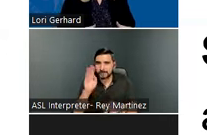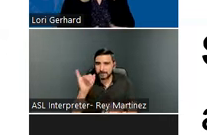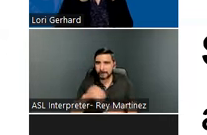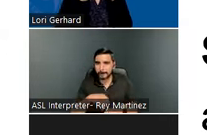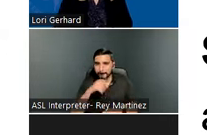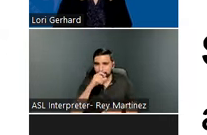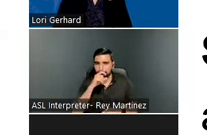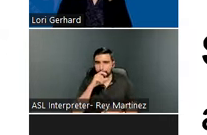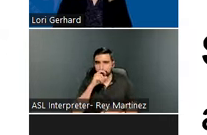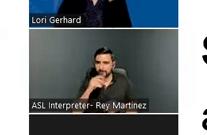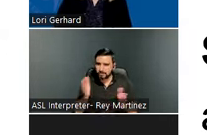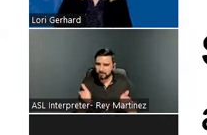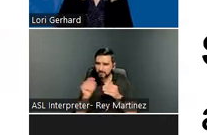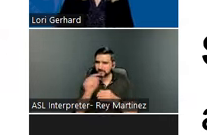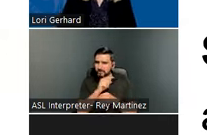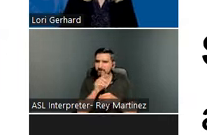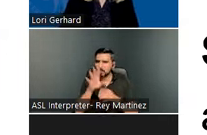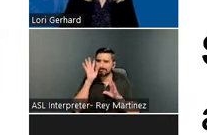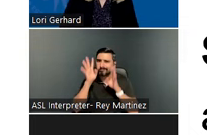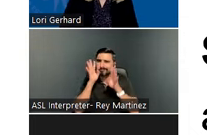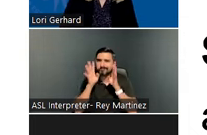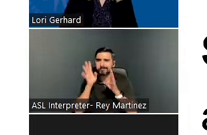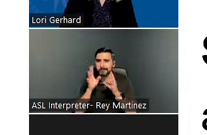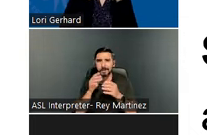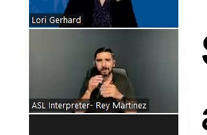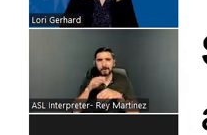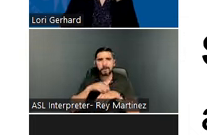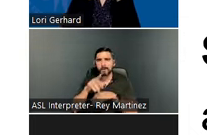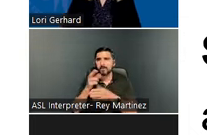tell us more about your innovations at the Housing and Services Resource Center email,